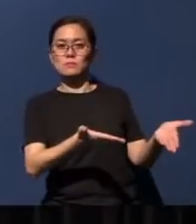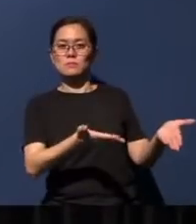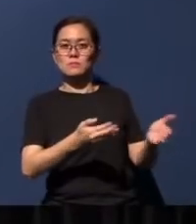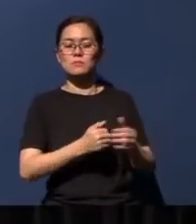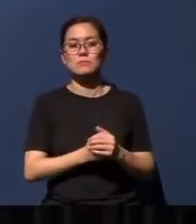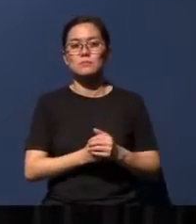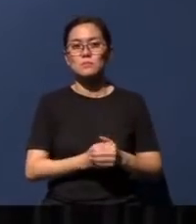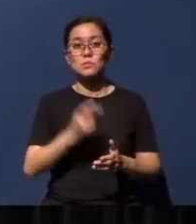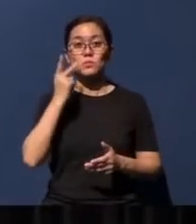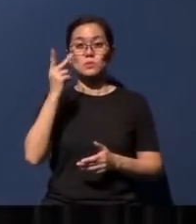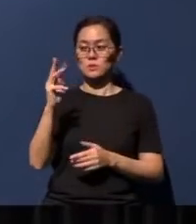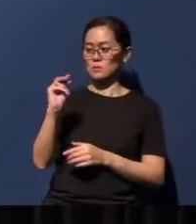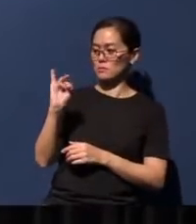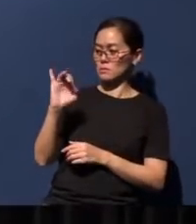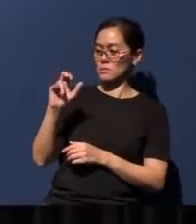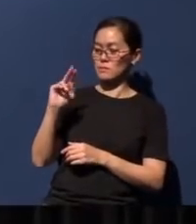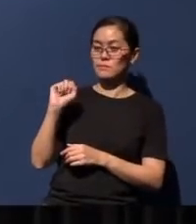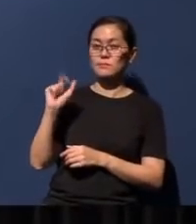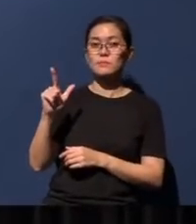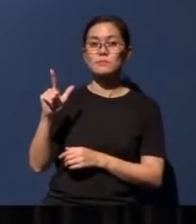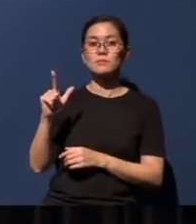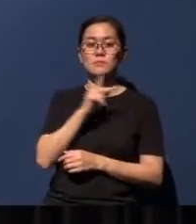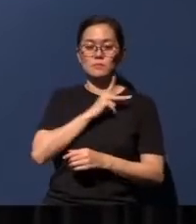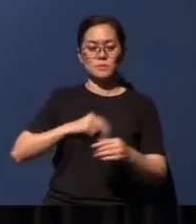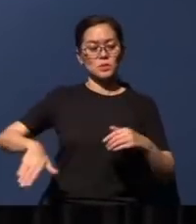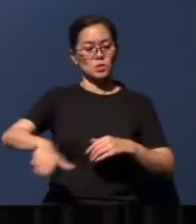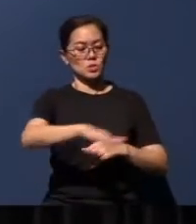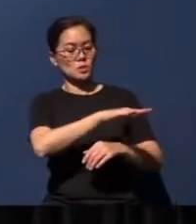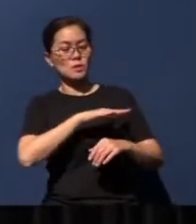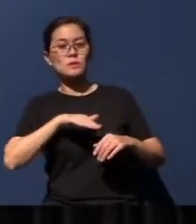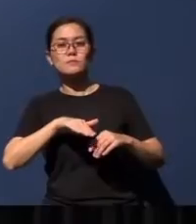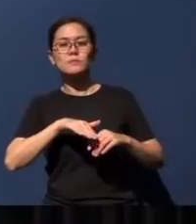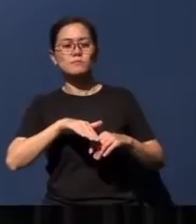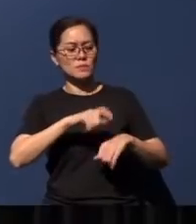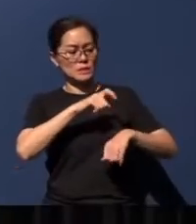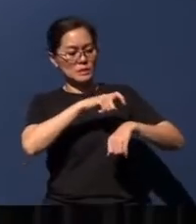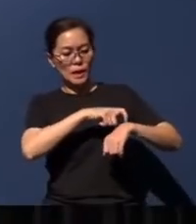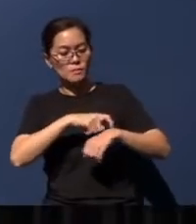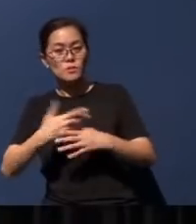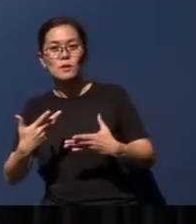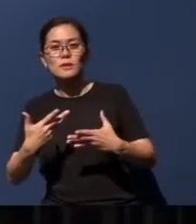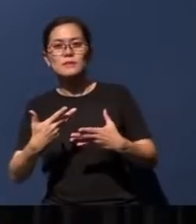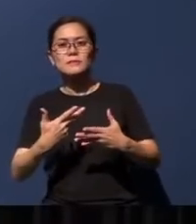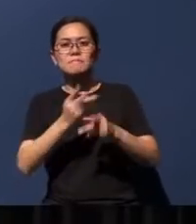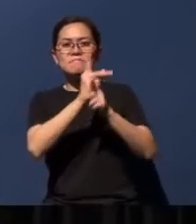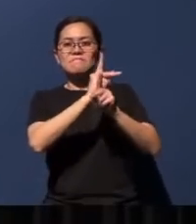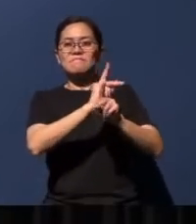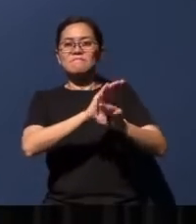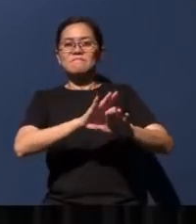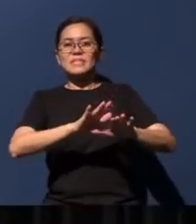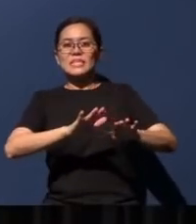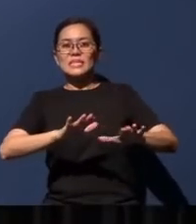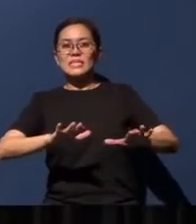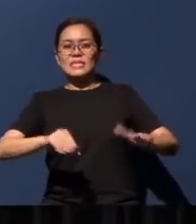the Millennial Kingdom will also be a period of unprecedented peace and prosperity in the world.